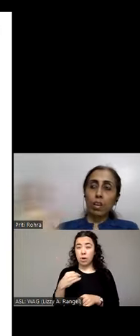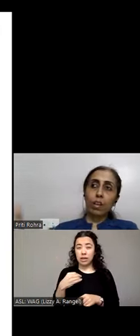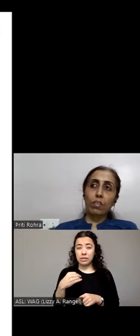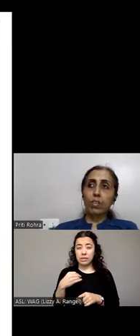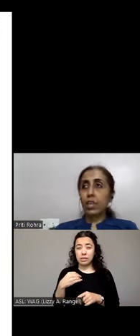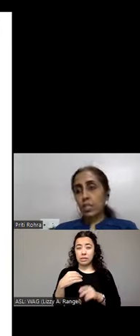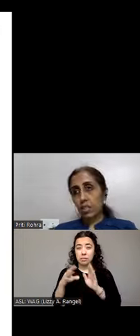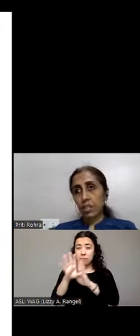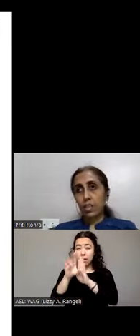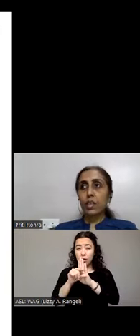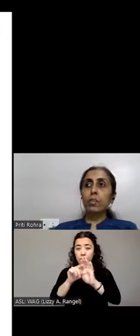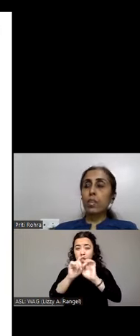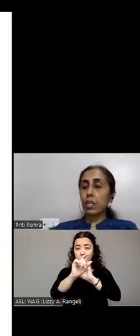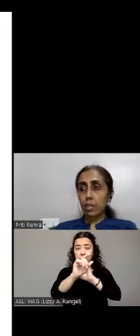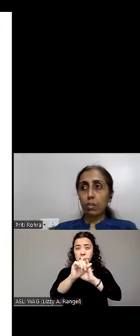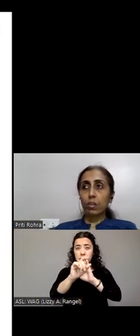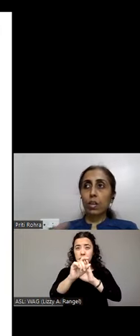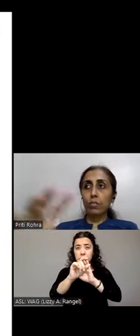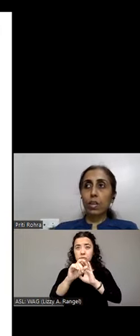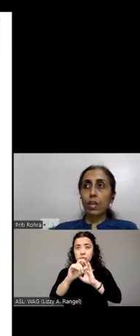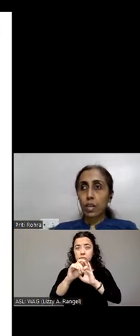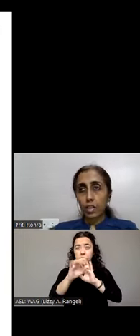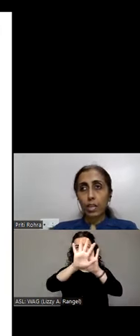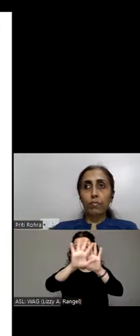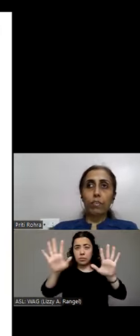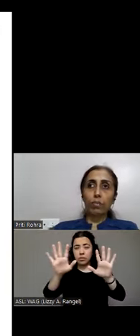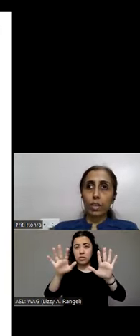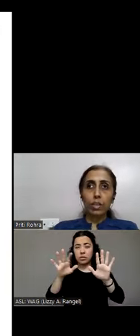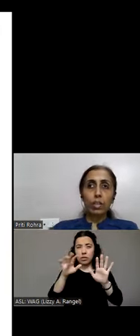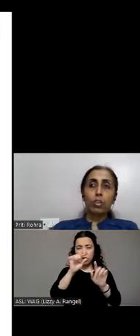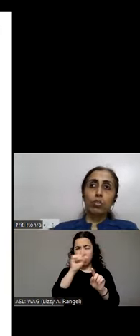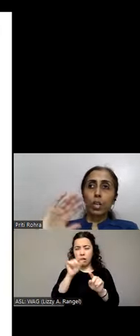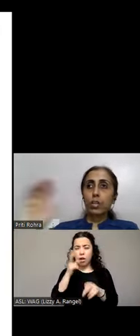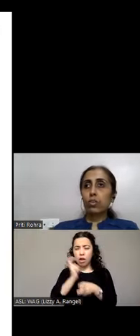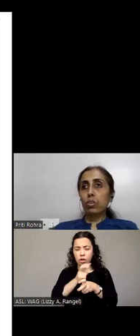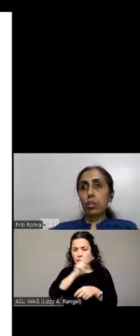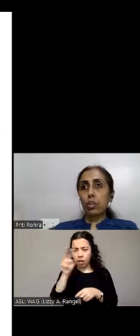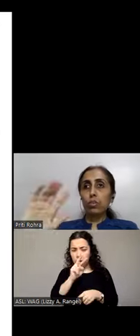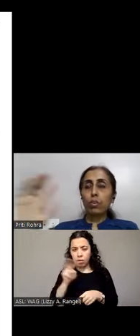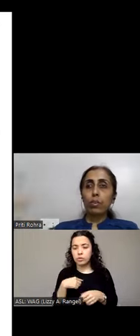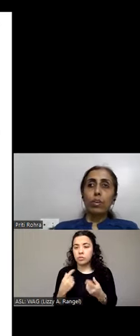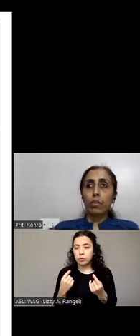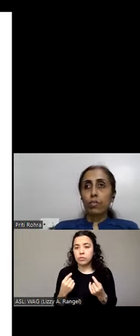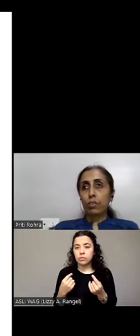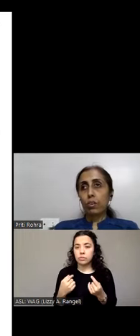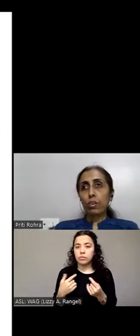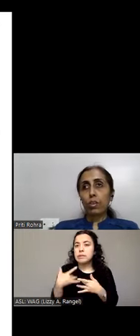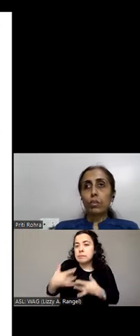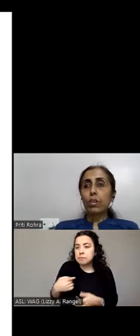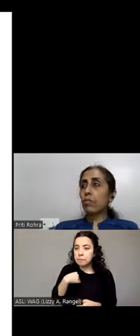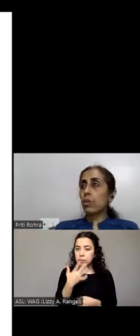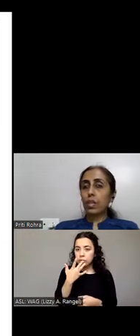track of the text I am reading or the content that I am following. So I generally prefer inverting